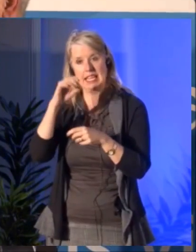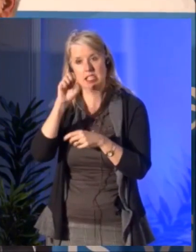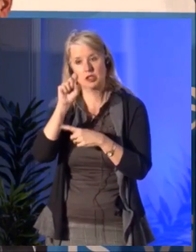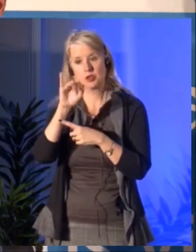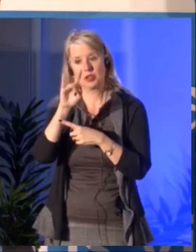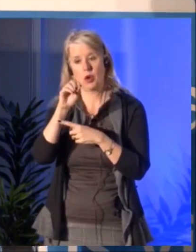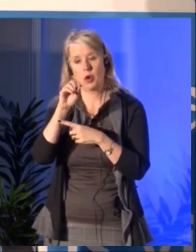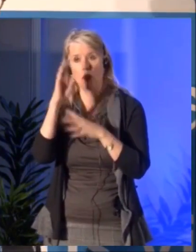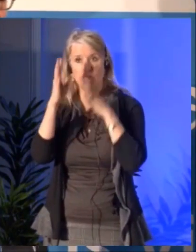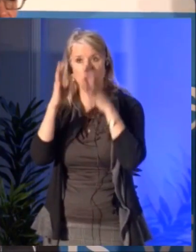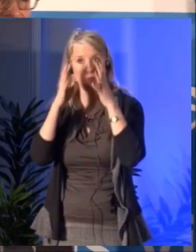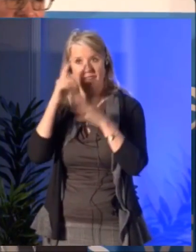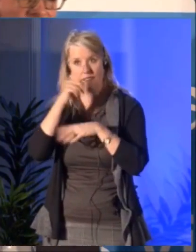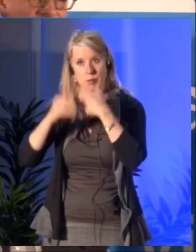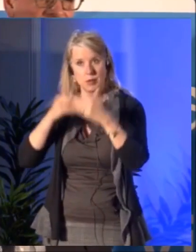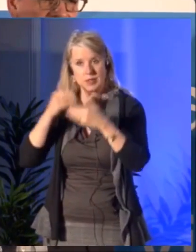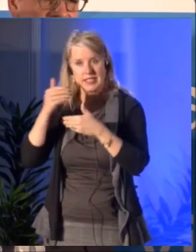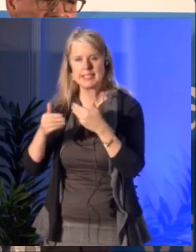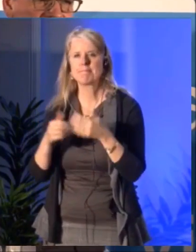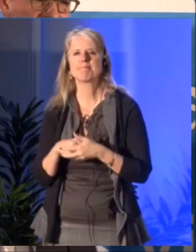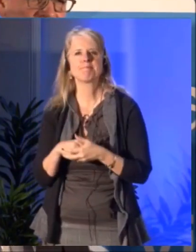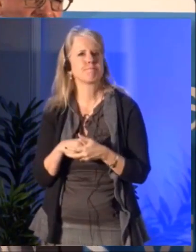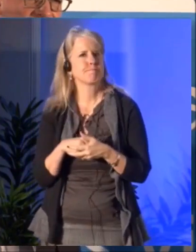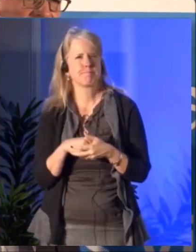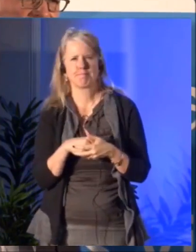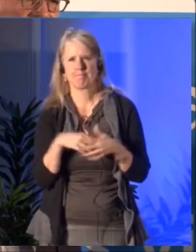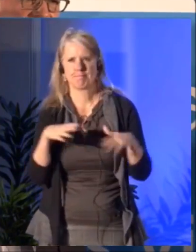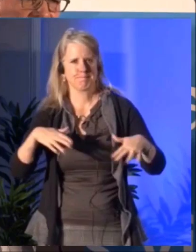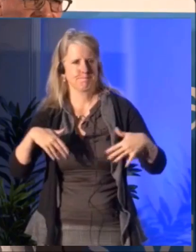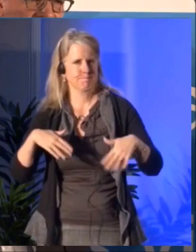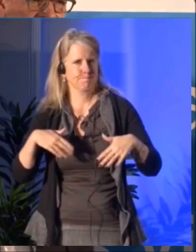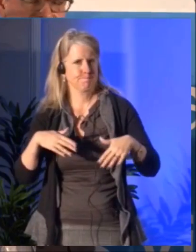[ French Language Being Spoken ] Lolita, do you have another question from online?